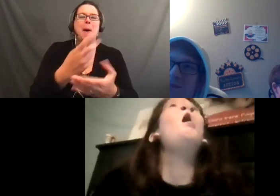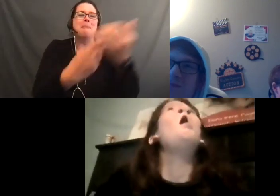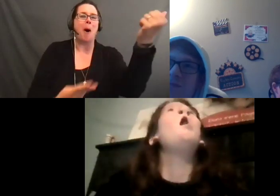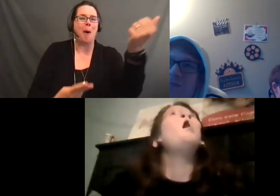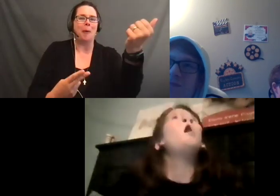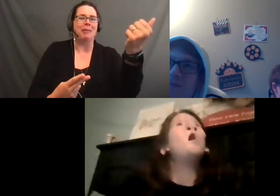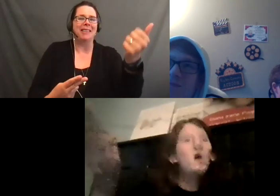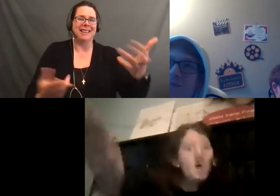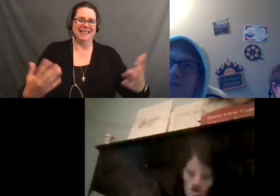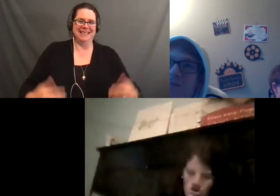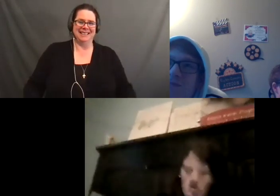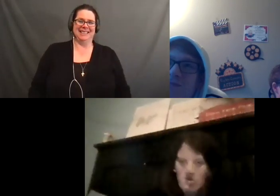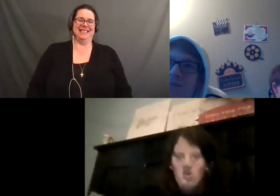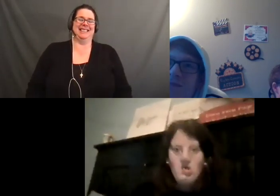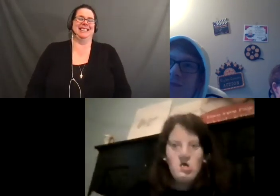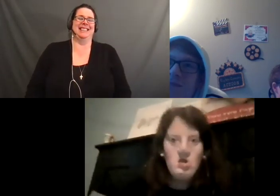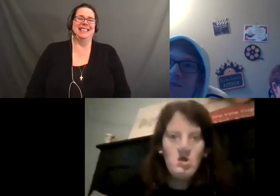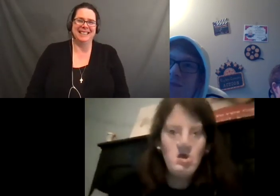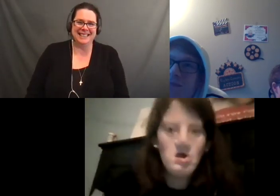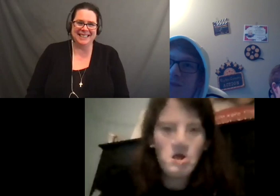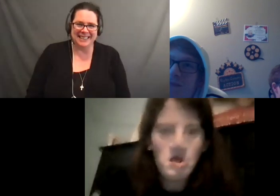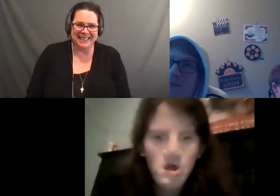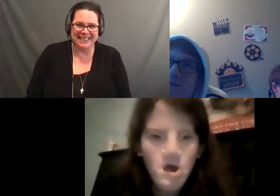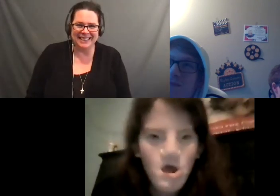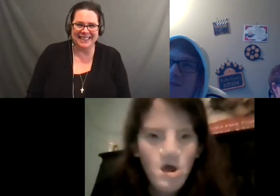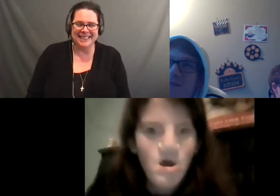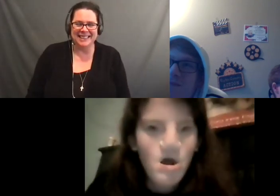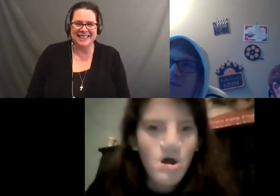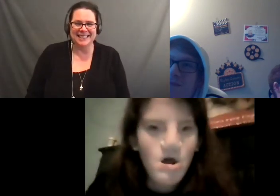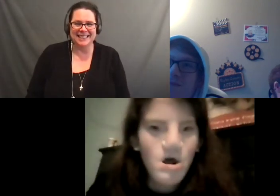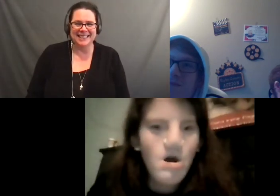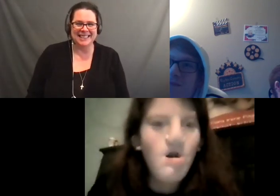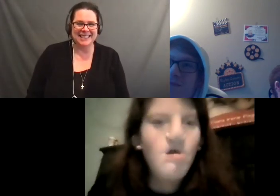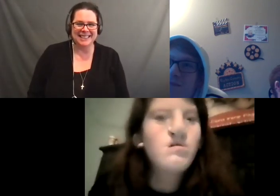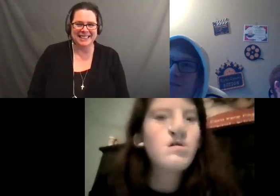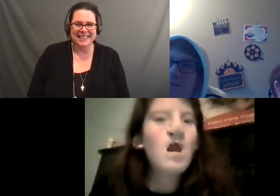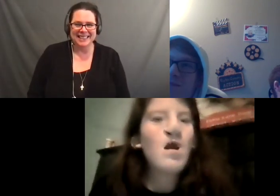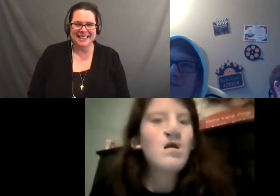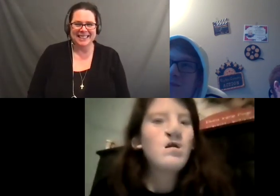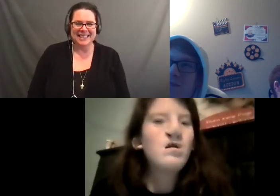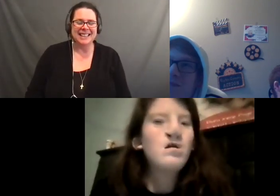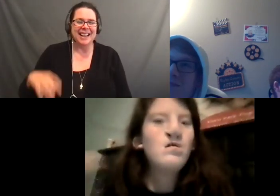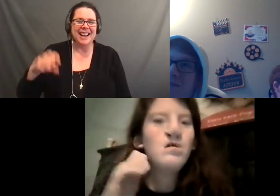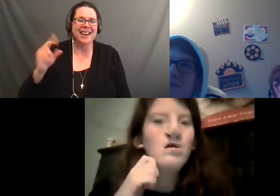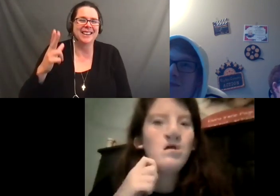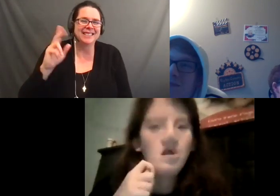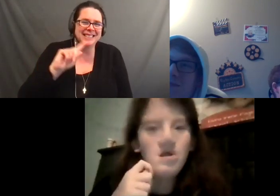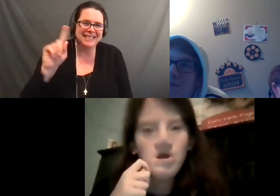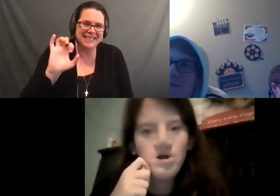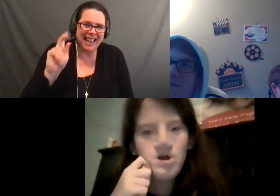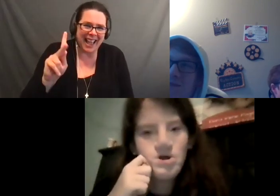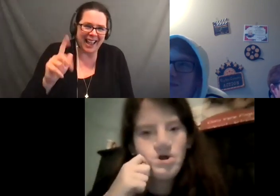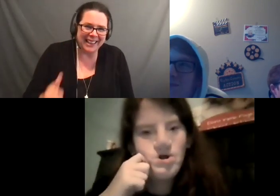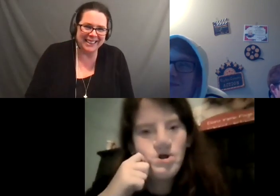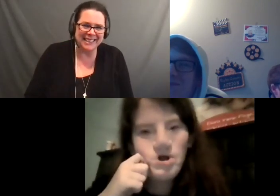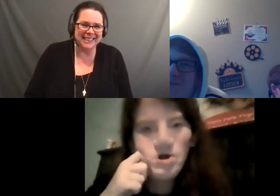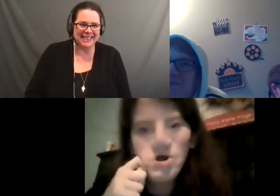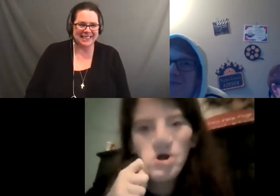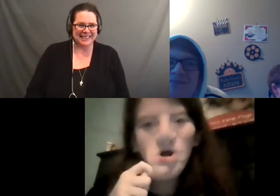Austin: Right now, every Wednesday. >> Interpreter: I go every Wednesday.